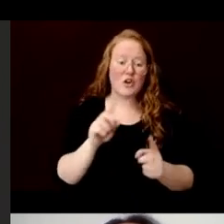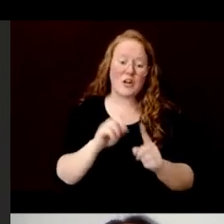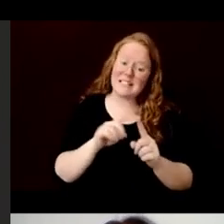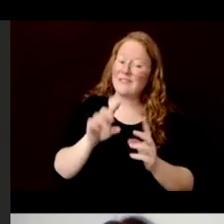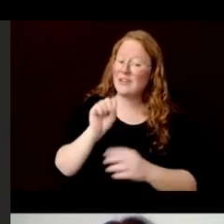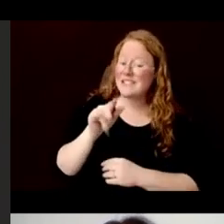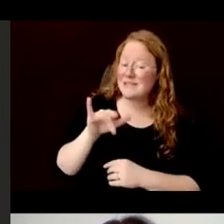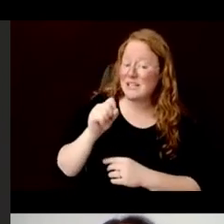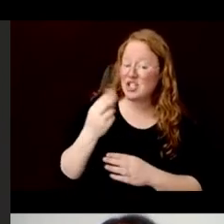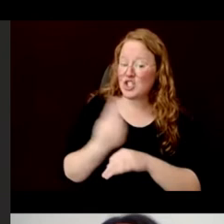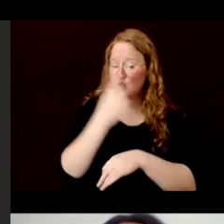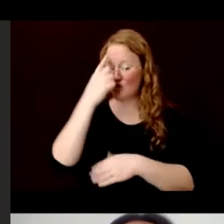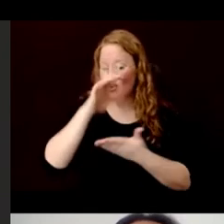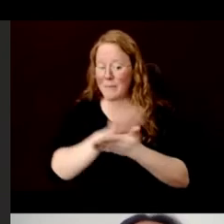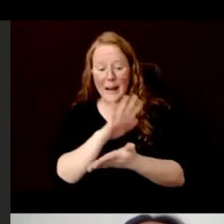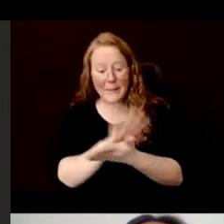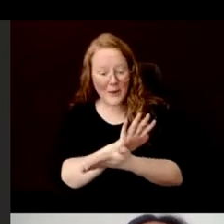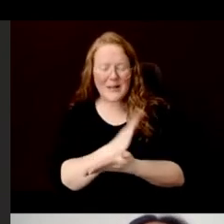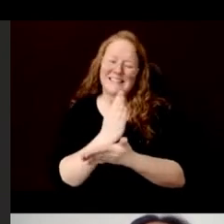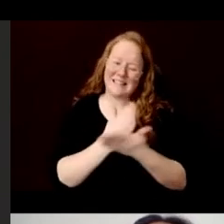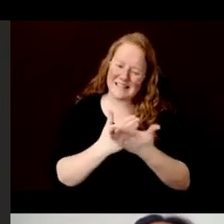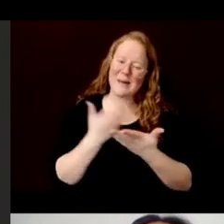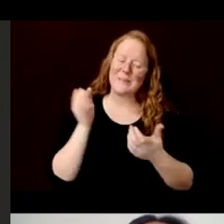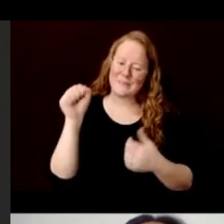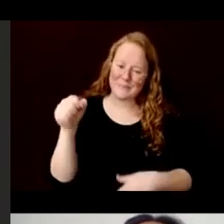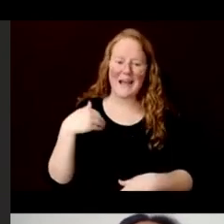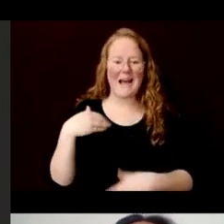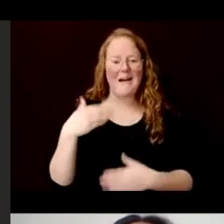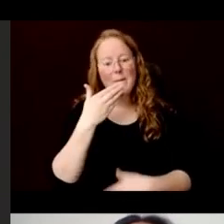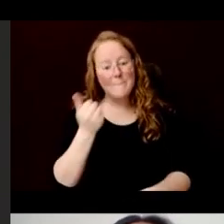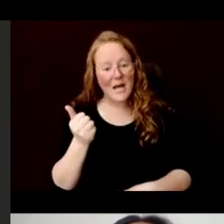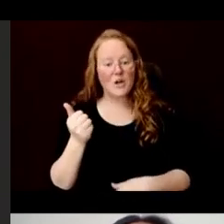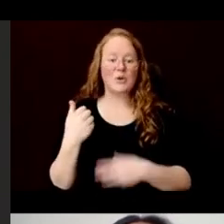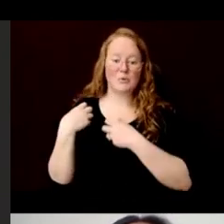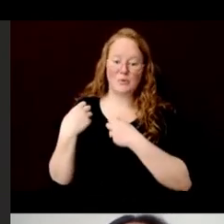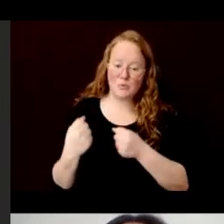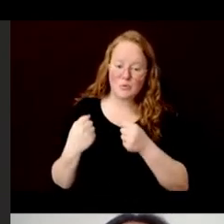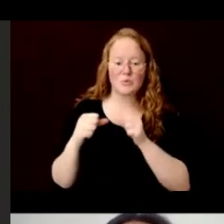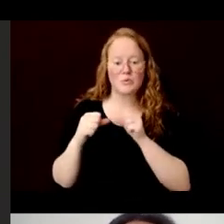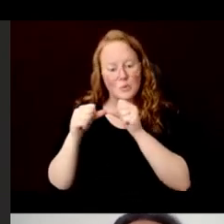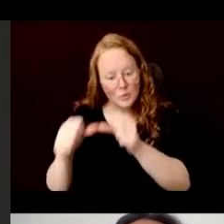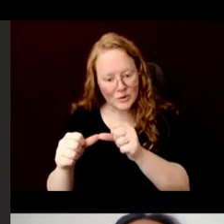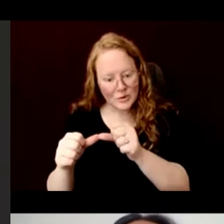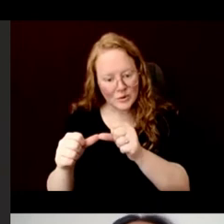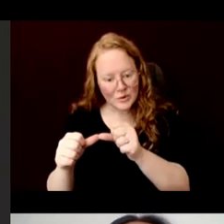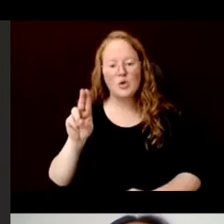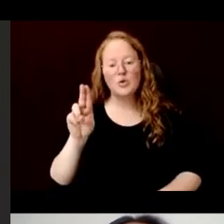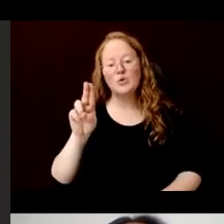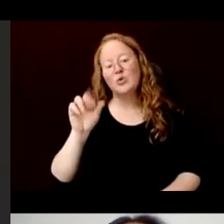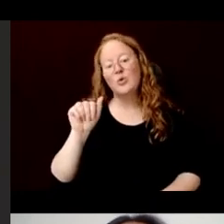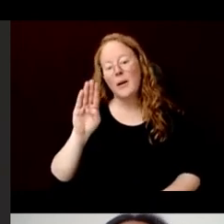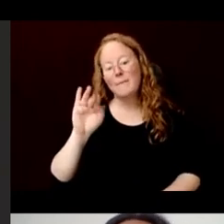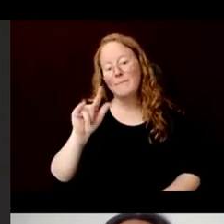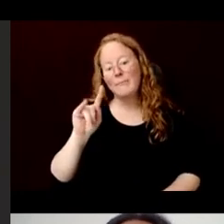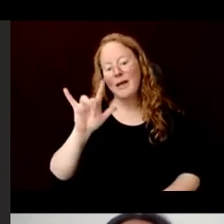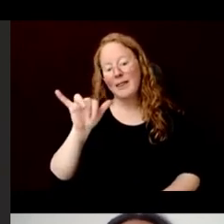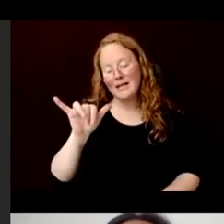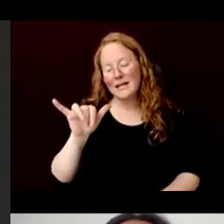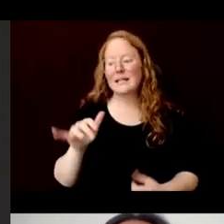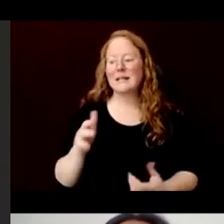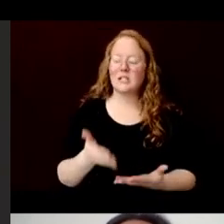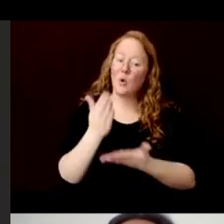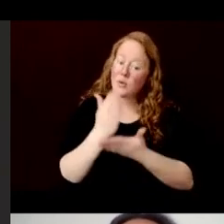Some do in fact have better durability in the sense of sheer tensile strength. Some will fold better than others without breaking.